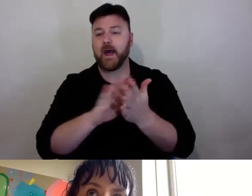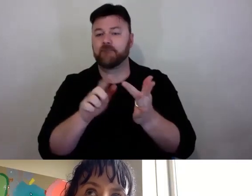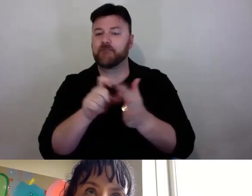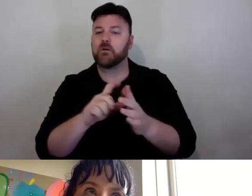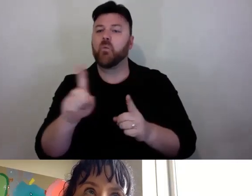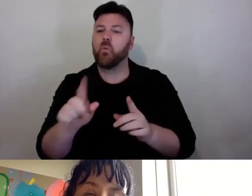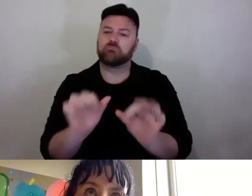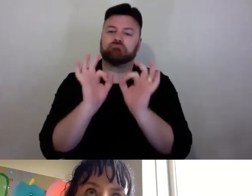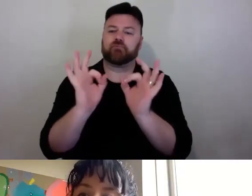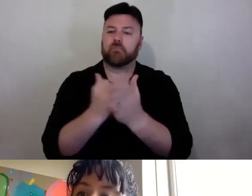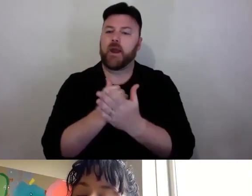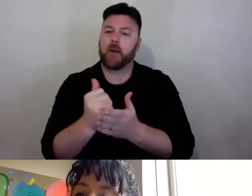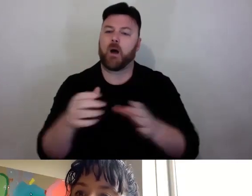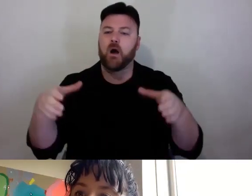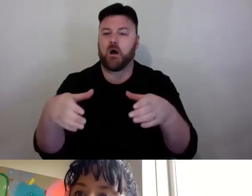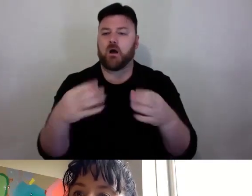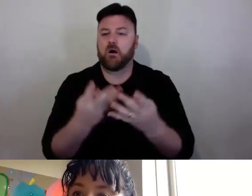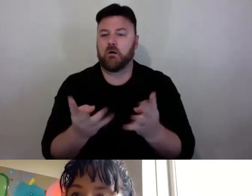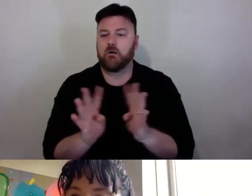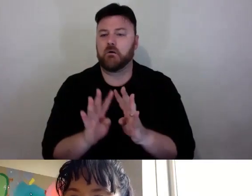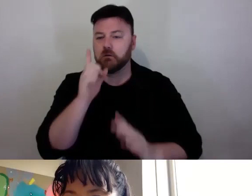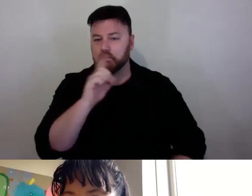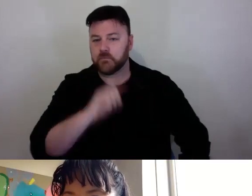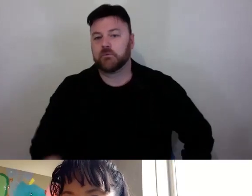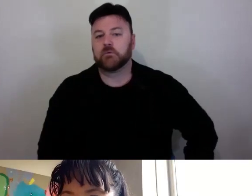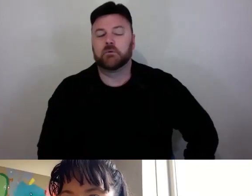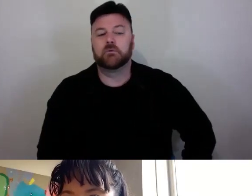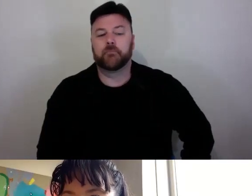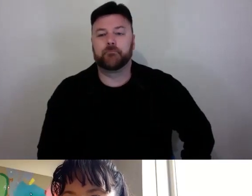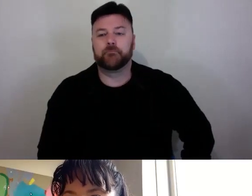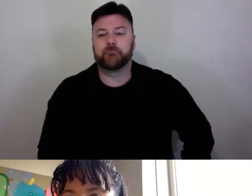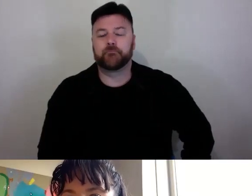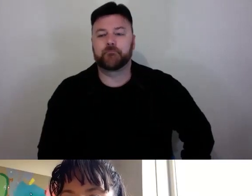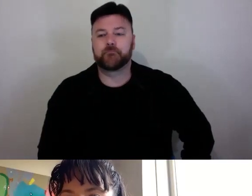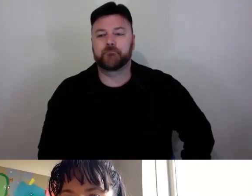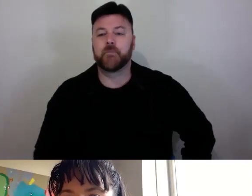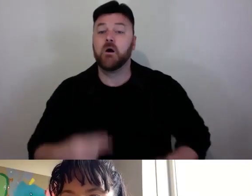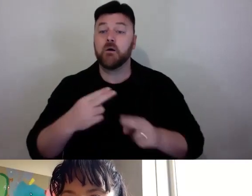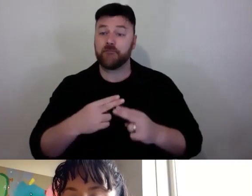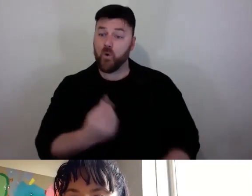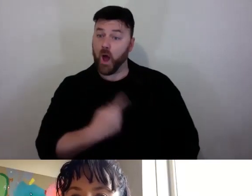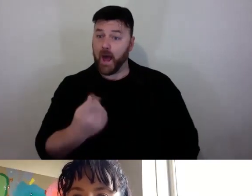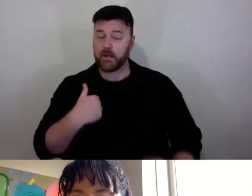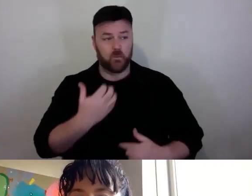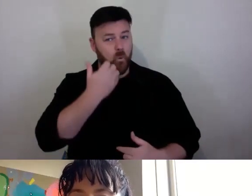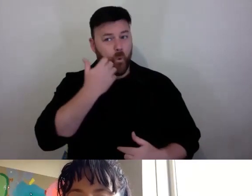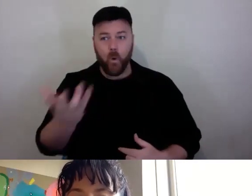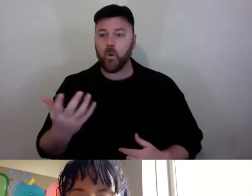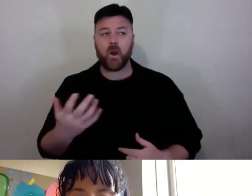LARA THOMS: We, I guess, are constantly looking for new partners and new